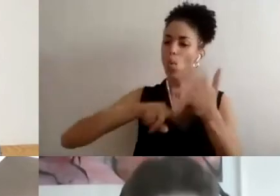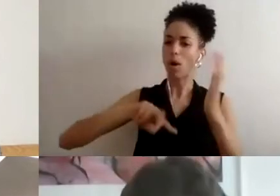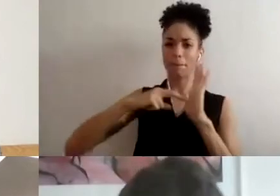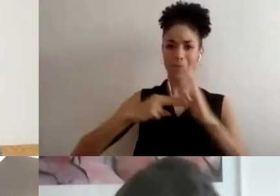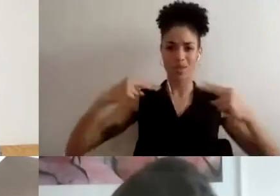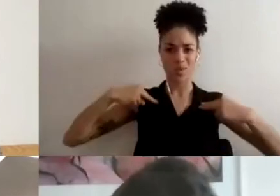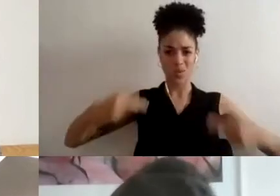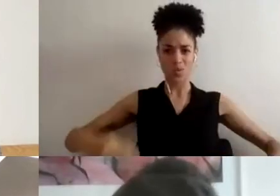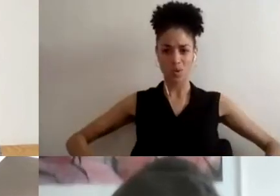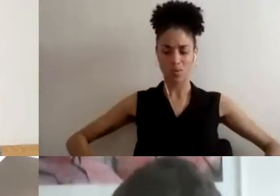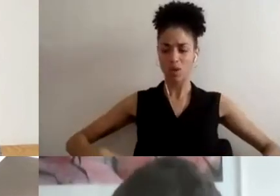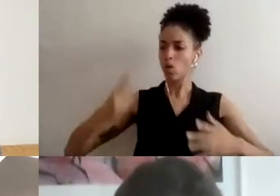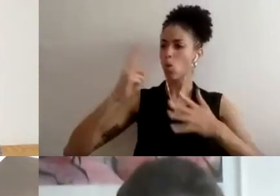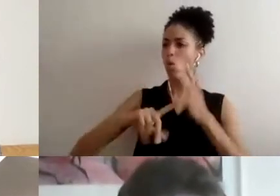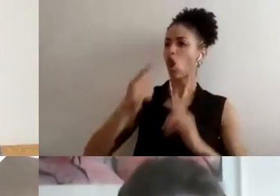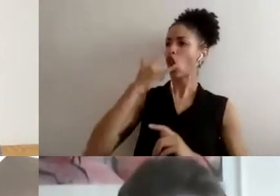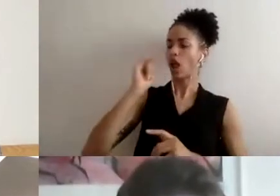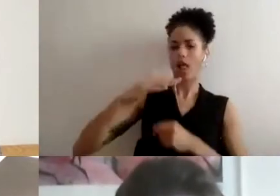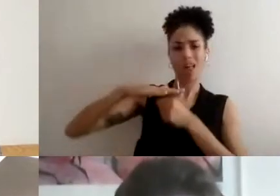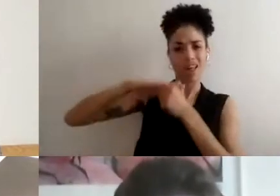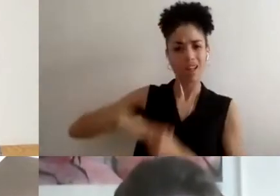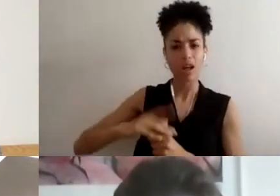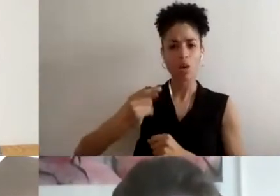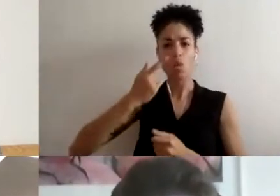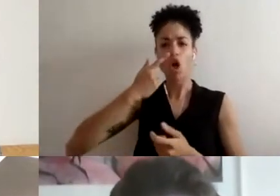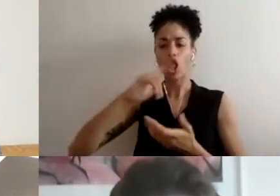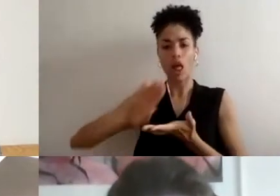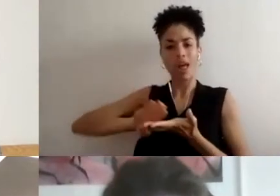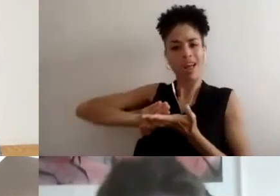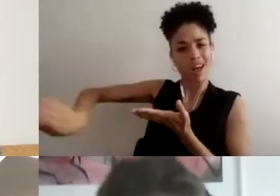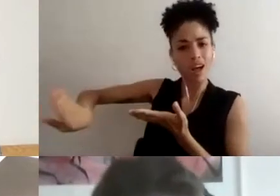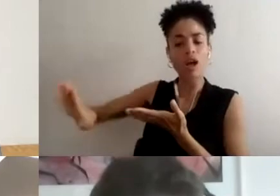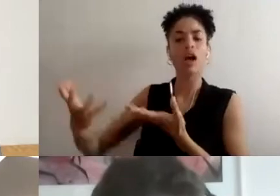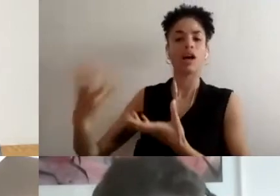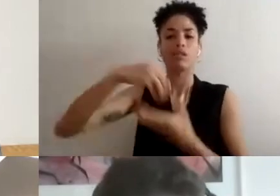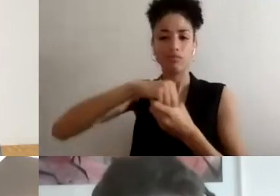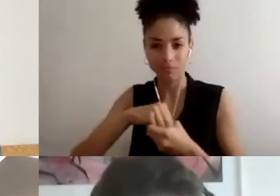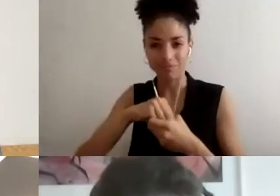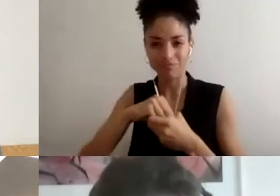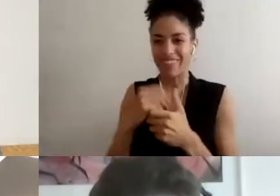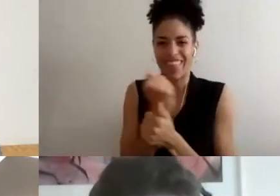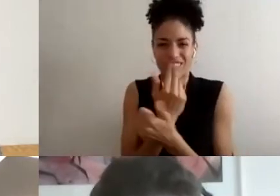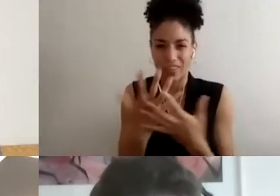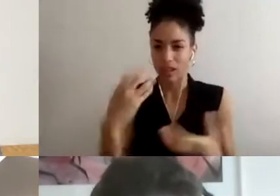and oppressed and also leveraged certain privileges that someone might have, like